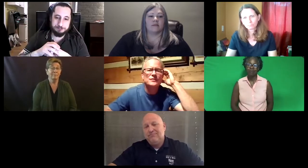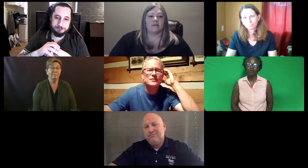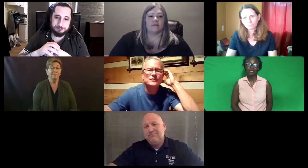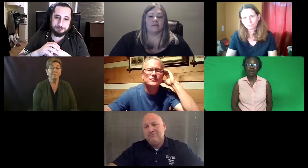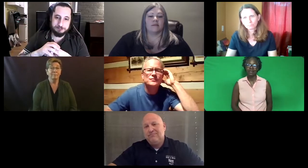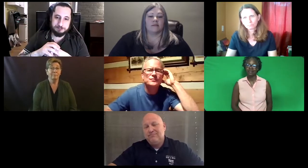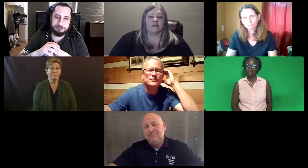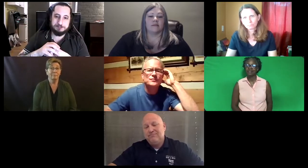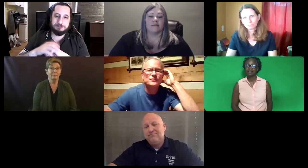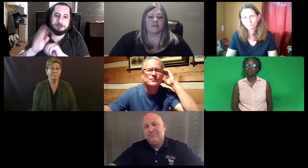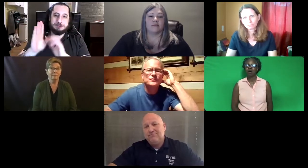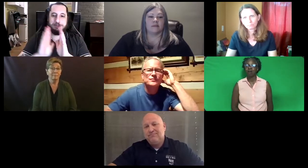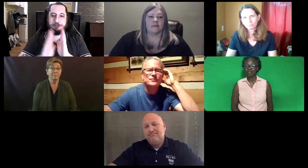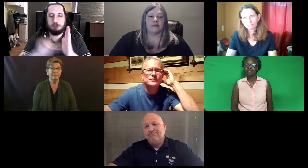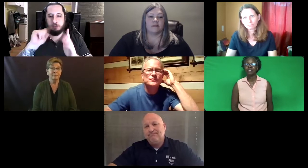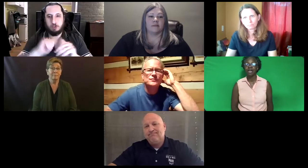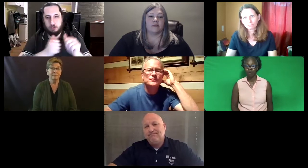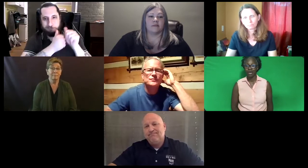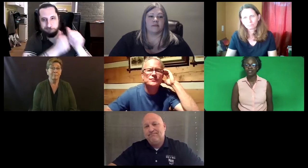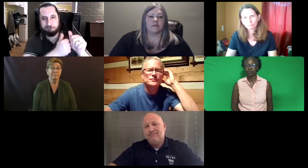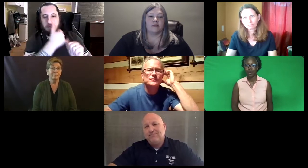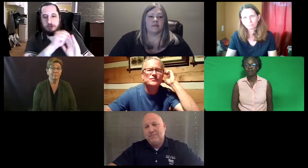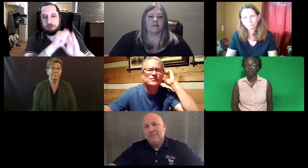And one that is long timewise as well.